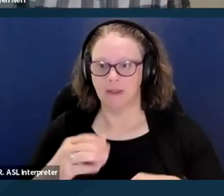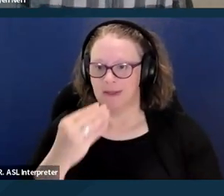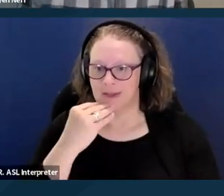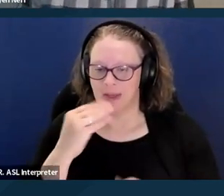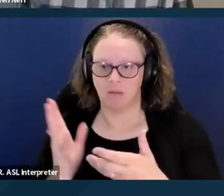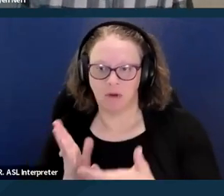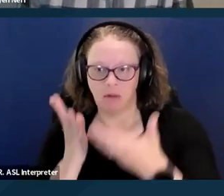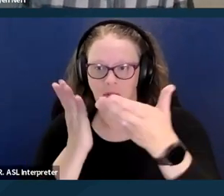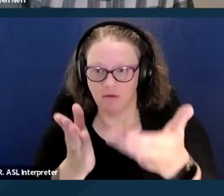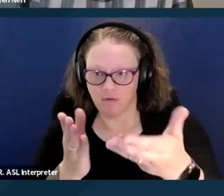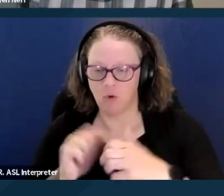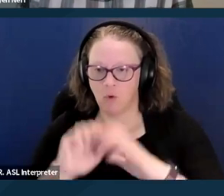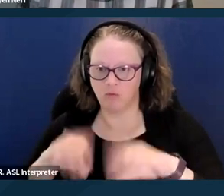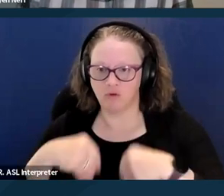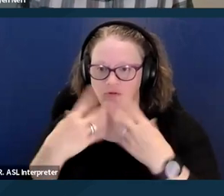this could be provide in a congregate setting.